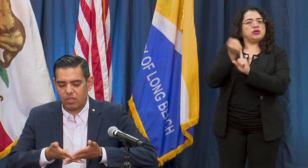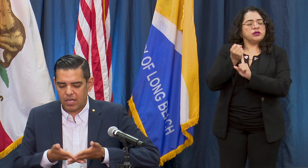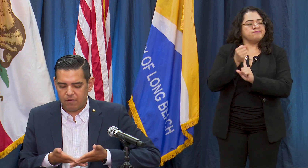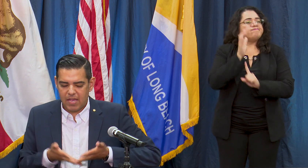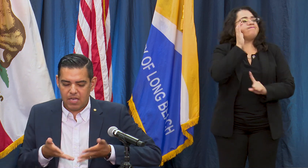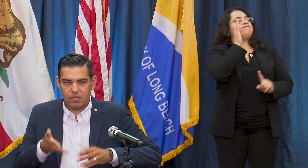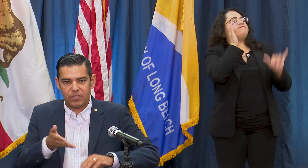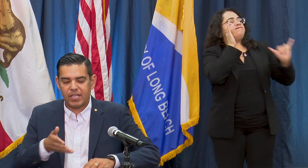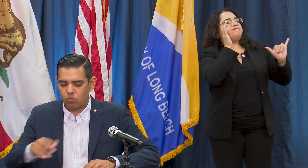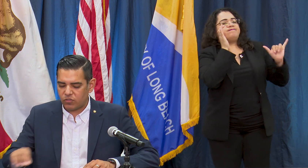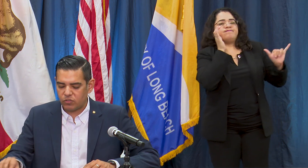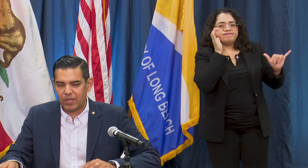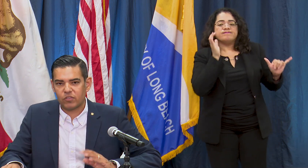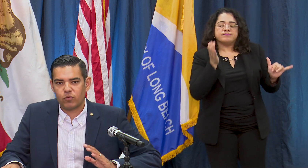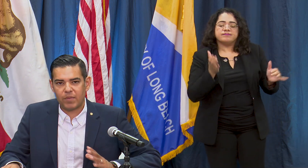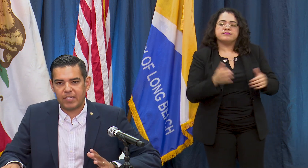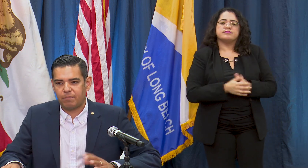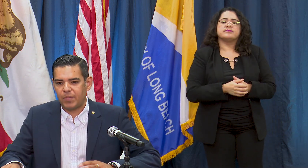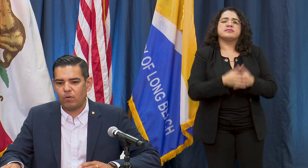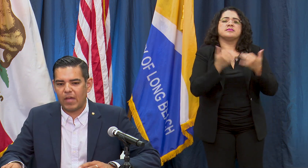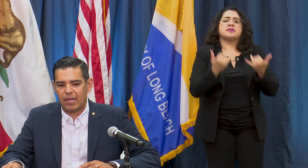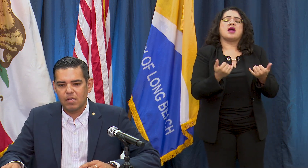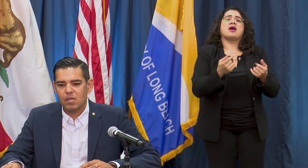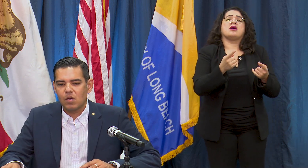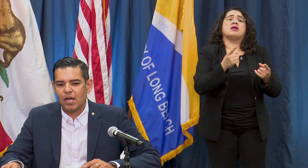kind of end and then take questions by just reminding people that